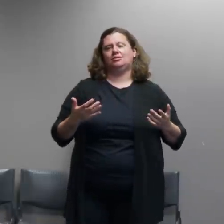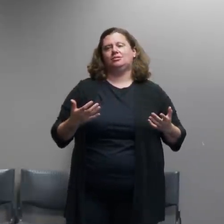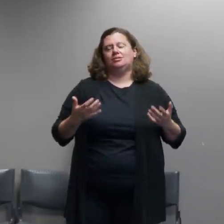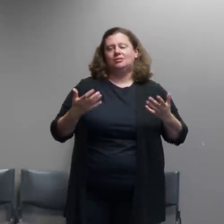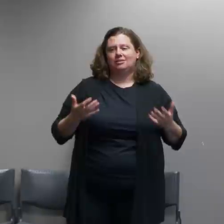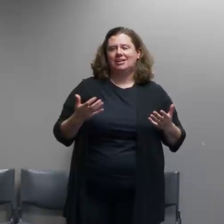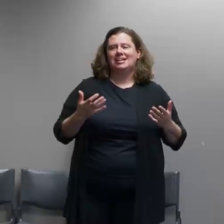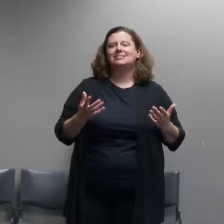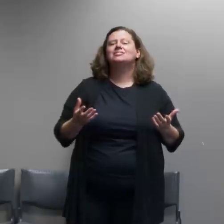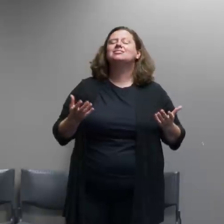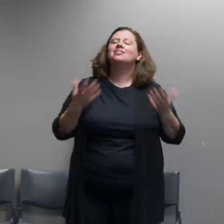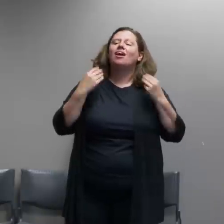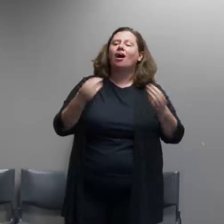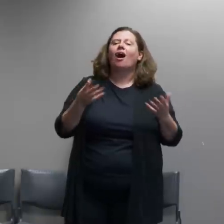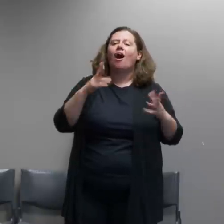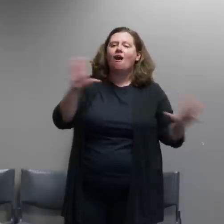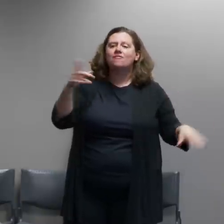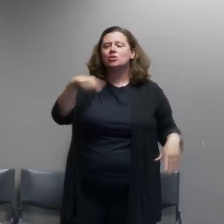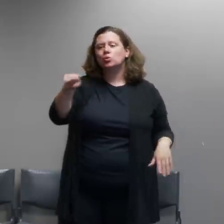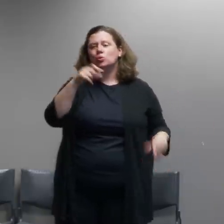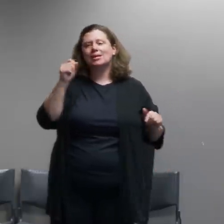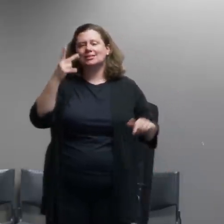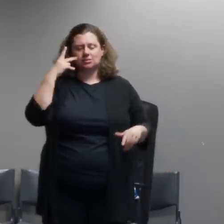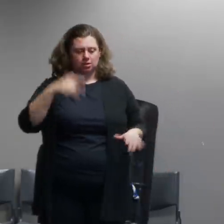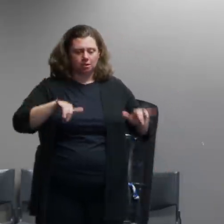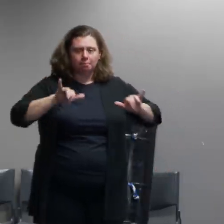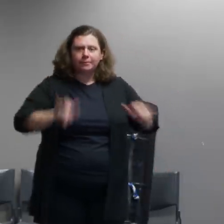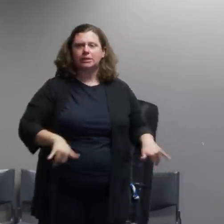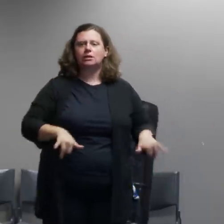to see the same kinds of activities night after night after night that